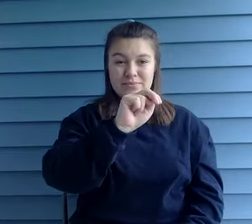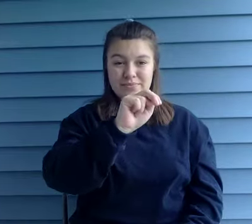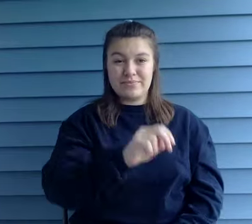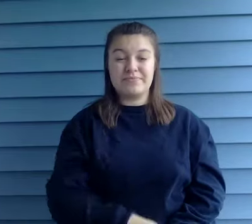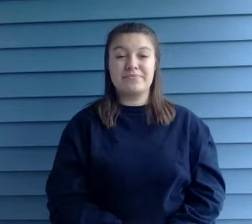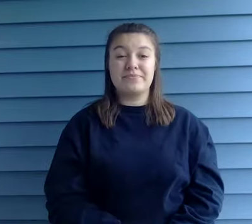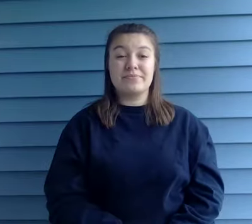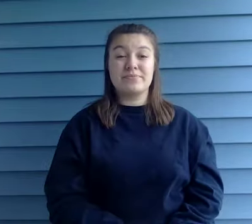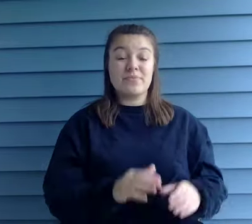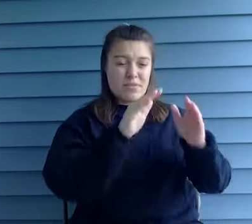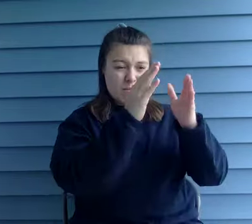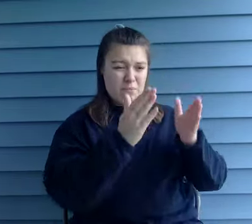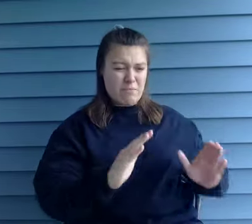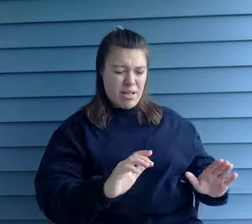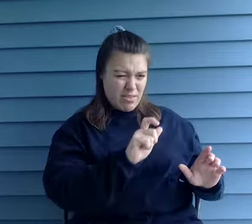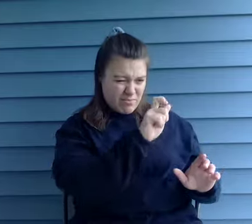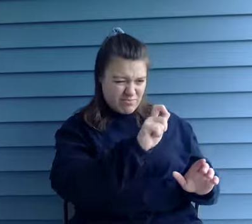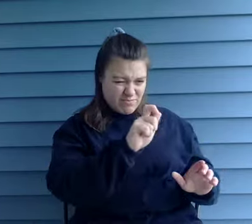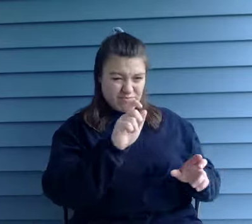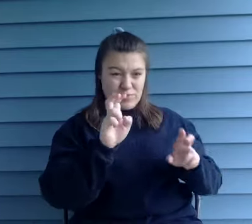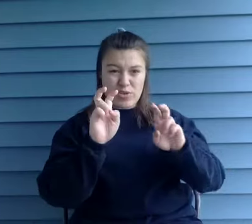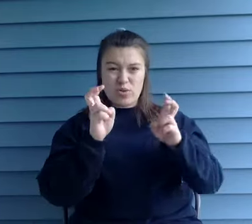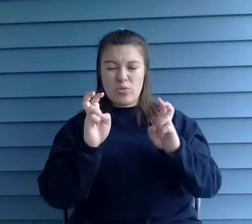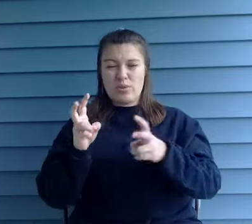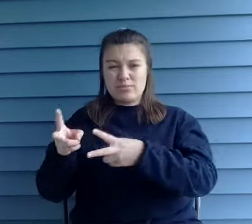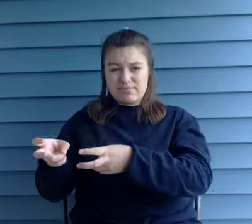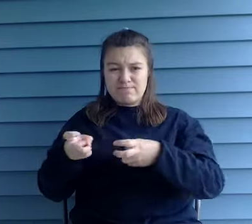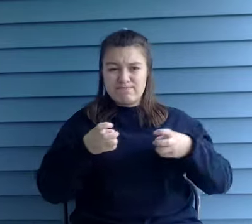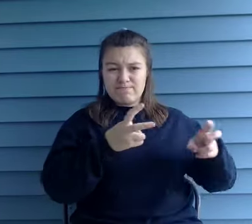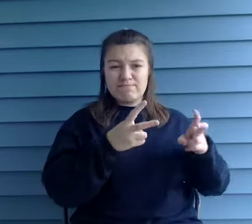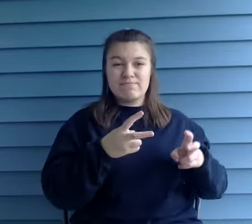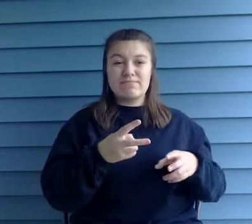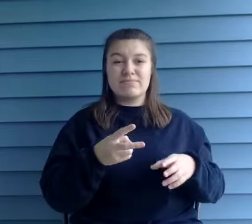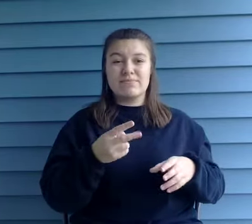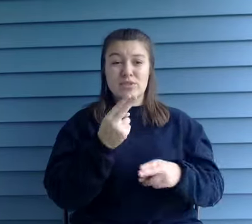Universal Declaration of Human Rights, coupled with engravings highlighting